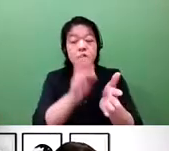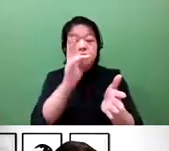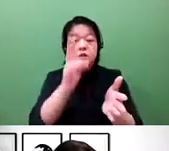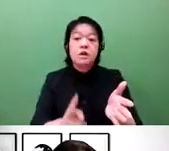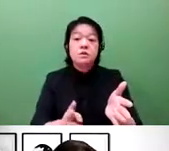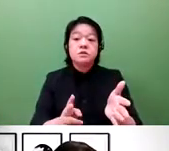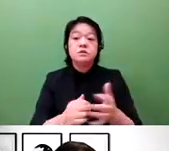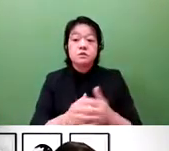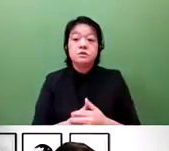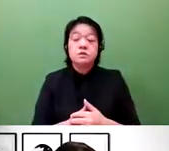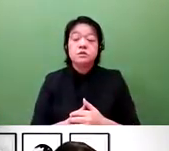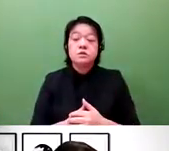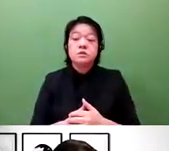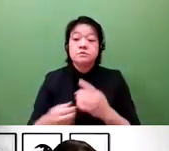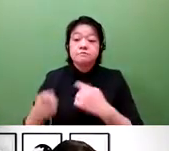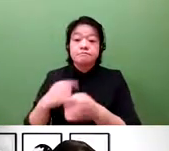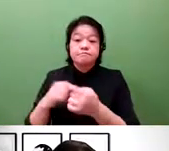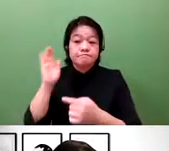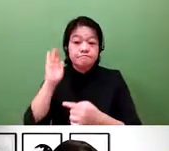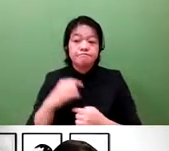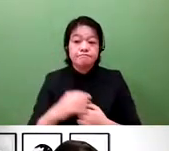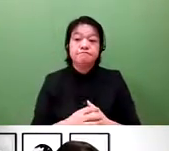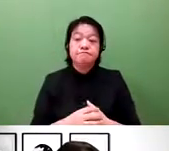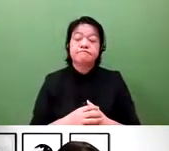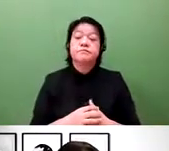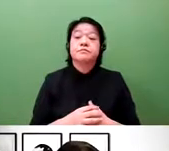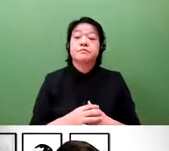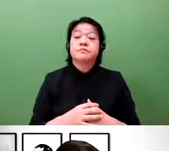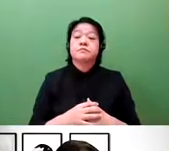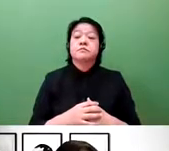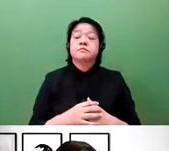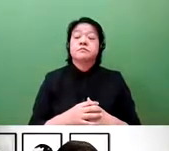But insiders have informed me that it is--